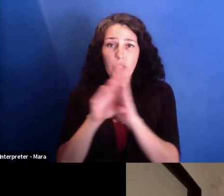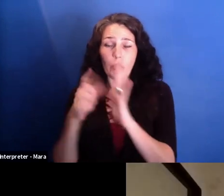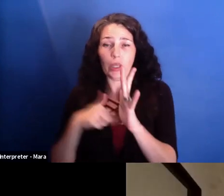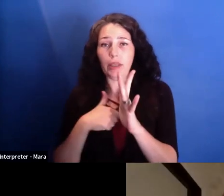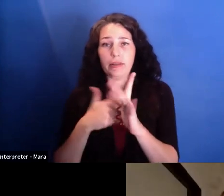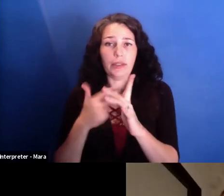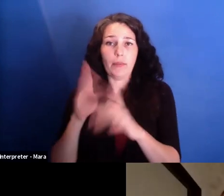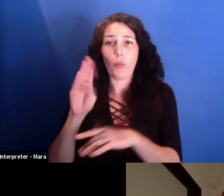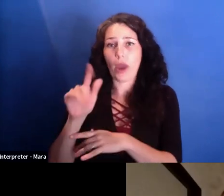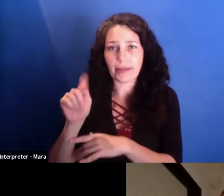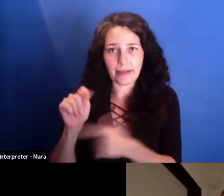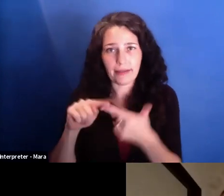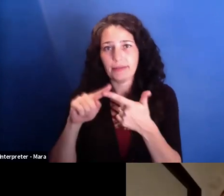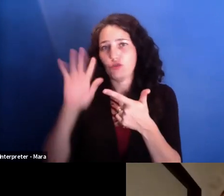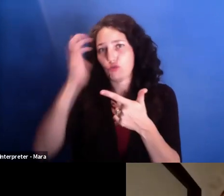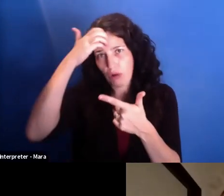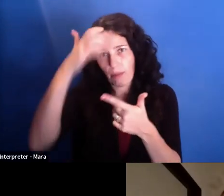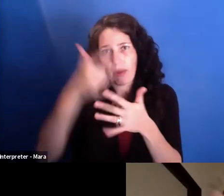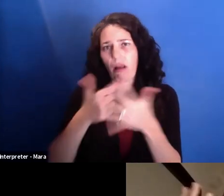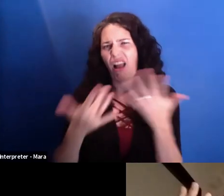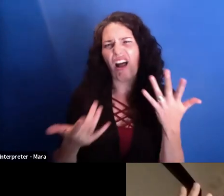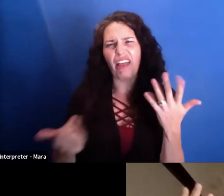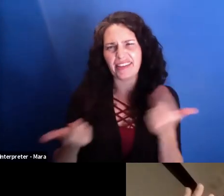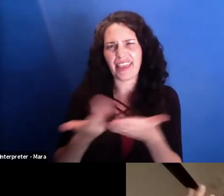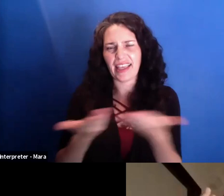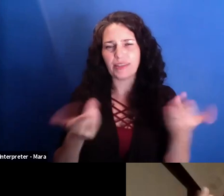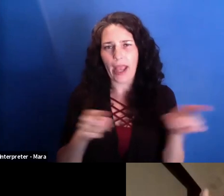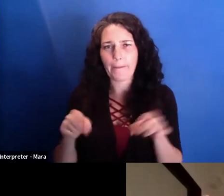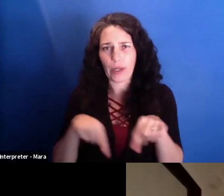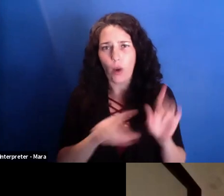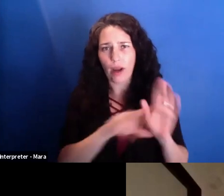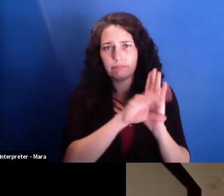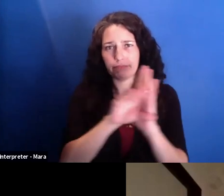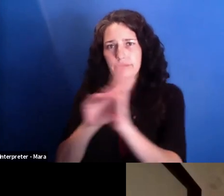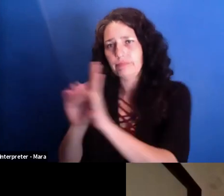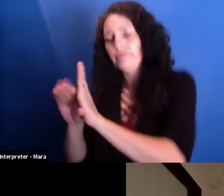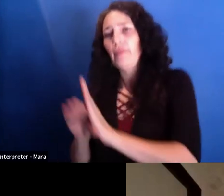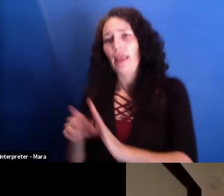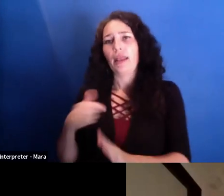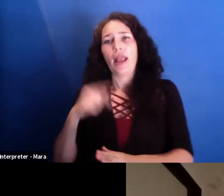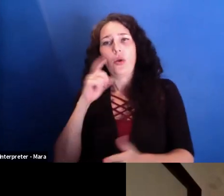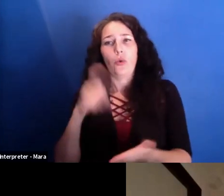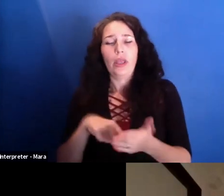I remembered it. I realized that the story you're telling about the populists